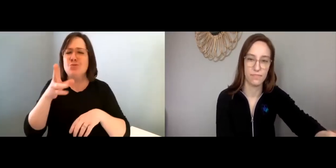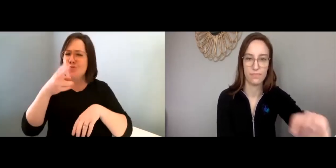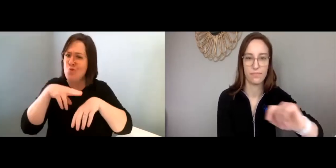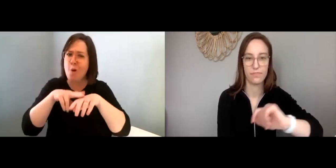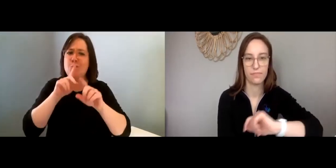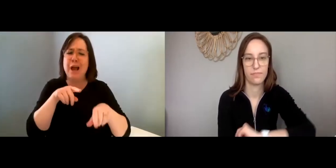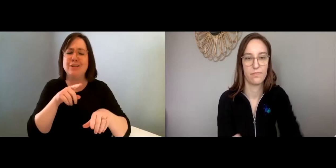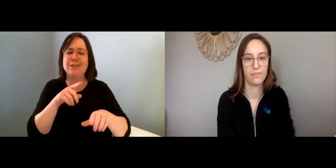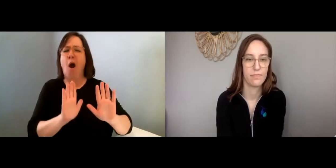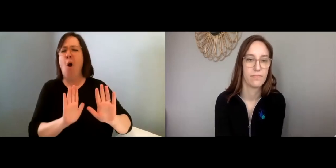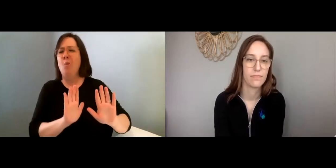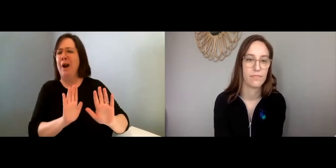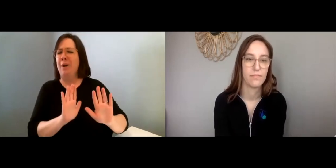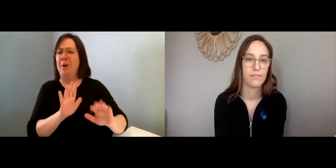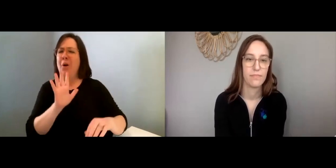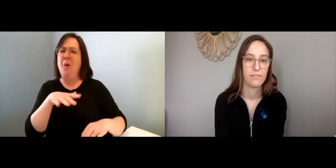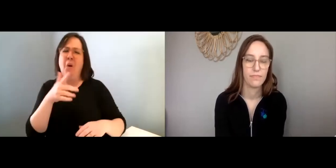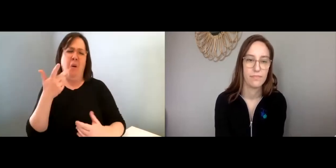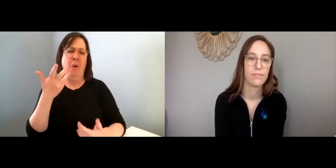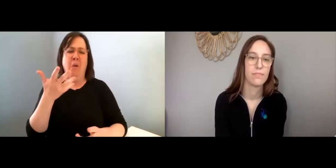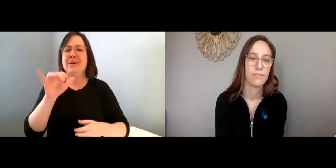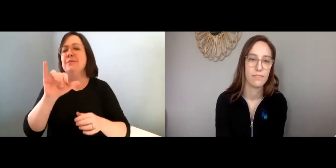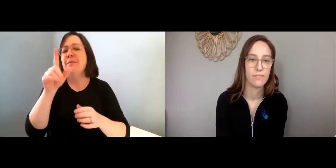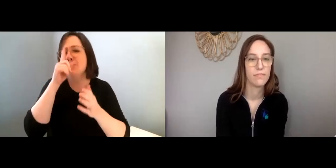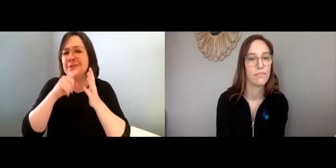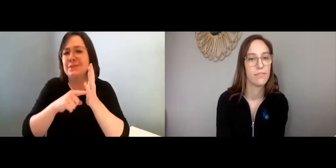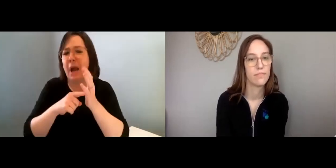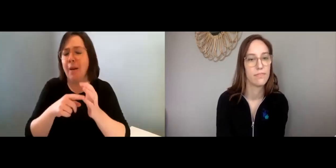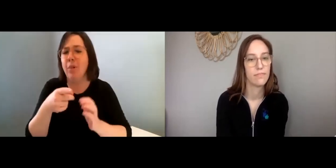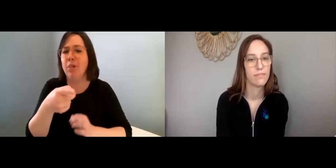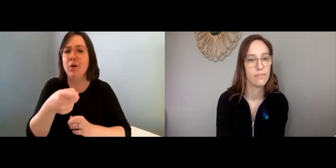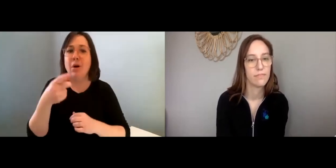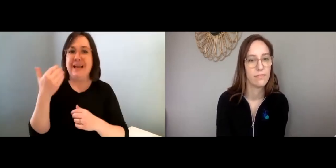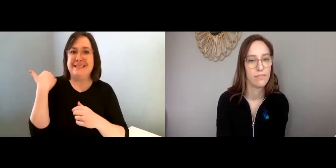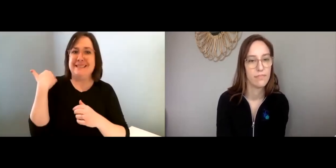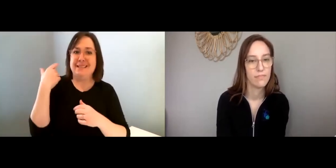That is a very normal reaction to a situation.